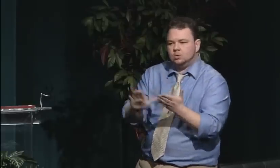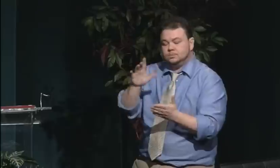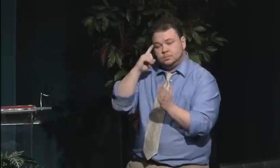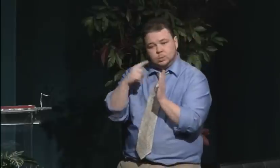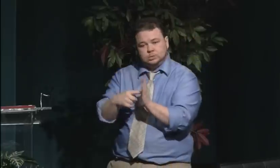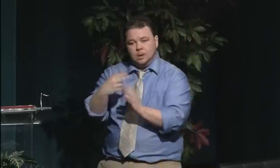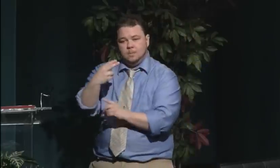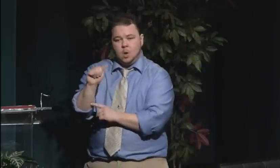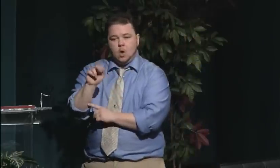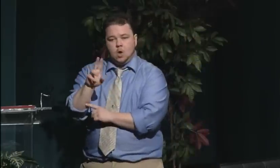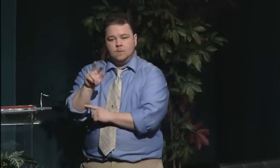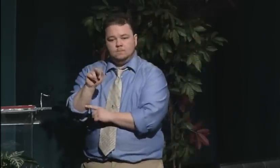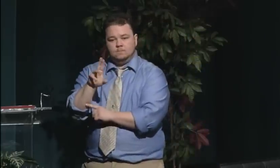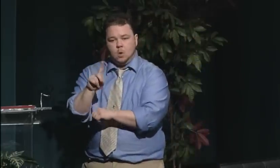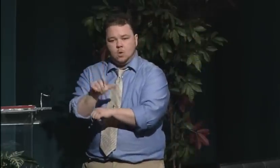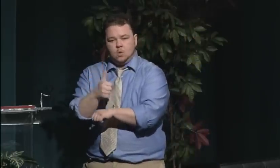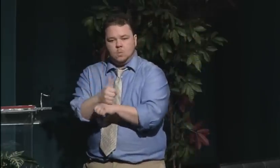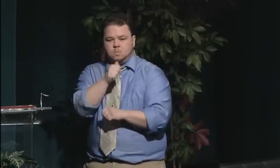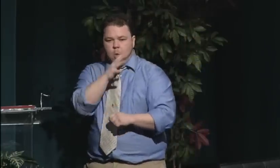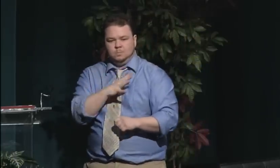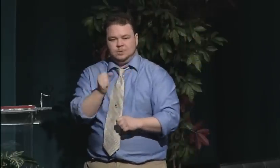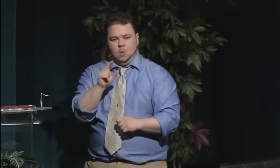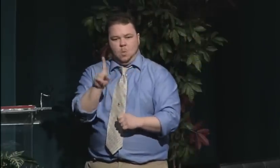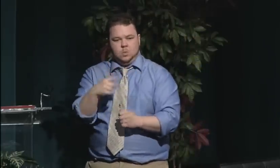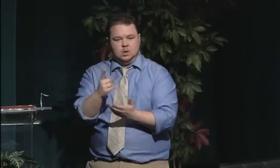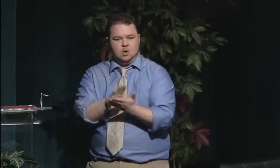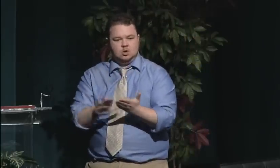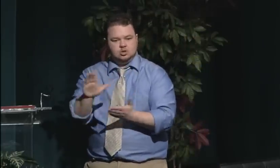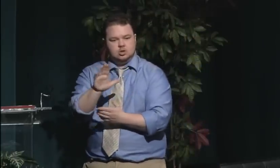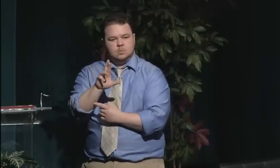that women should participate in society and men should participate in society.